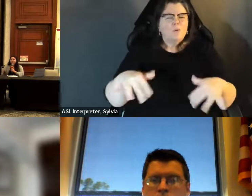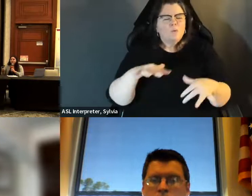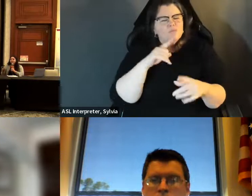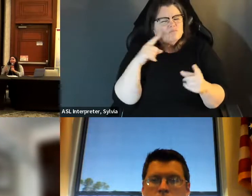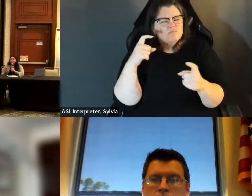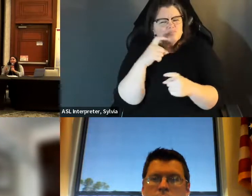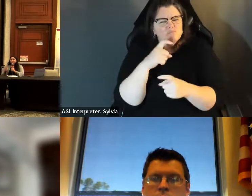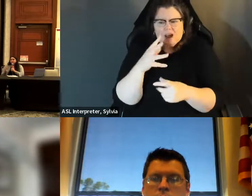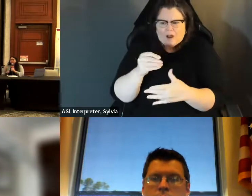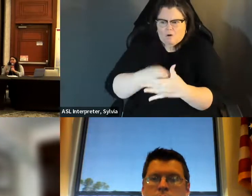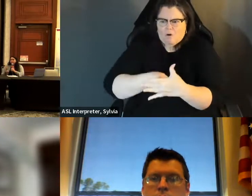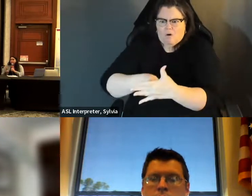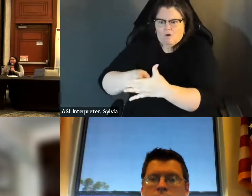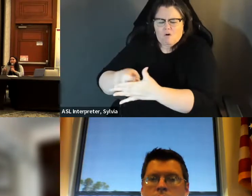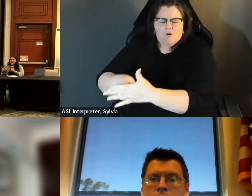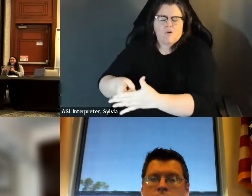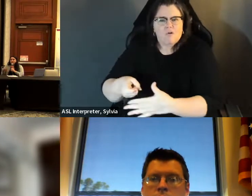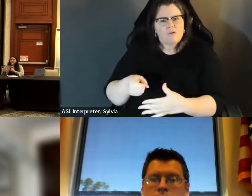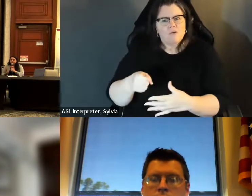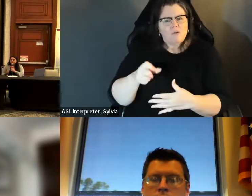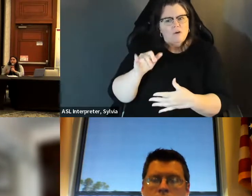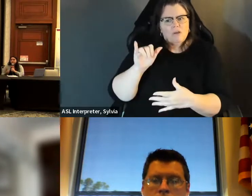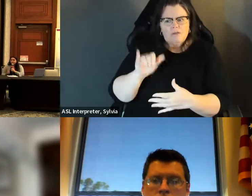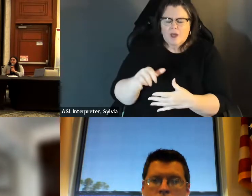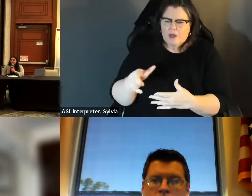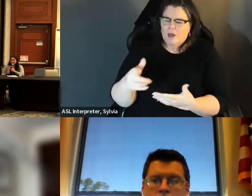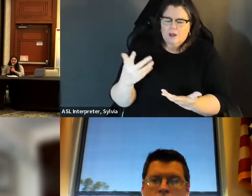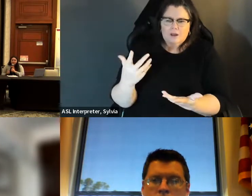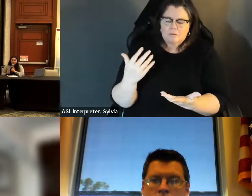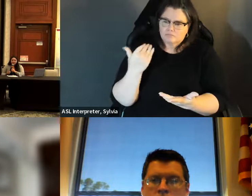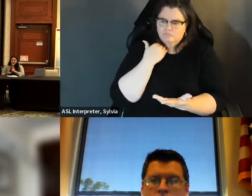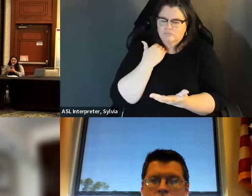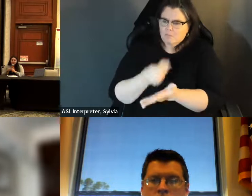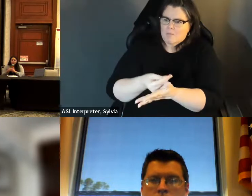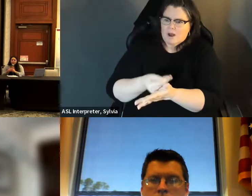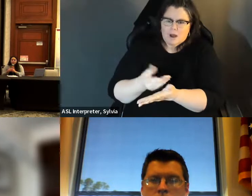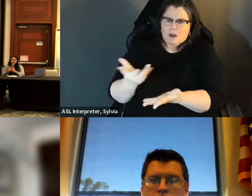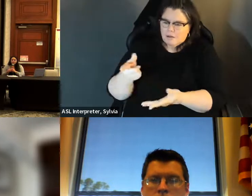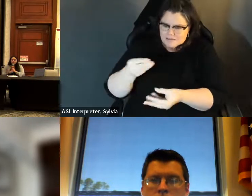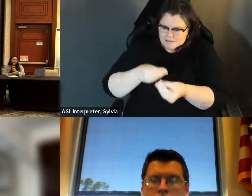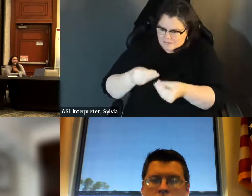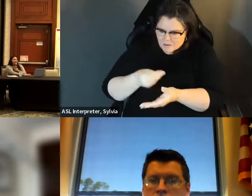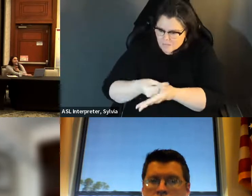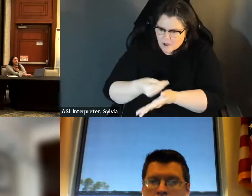costly process, and as To be able to go to the doctor, and she had to get to marriage certificates from Pennsylvania, and so overall or process ended up costing upwards of almost $300 and So It's an incredibly Costly process and as someone who came from a family of someone who came from a family of parents with disabilities,